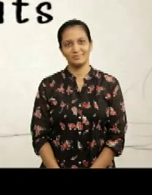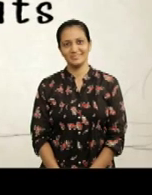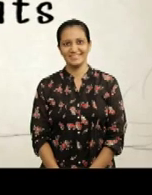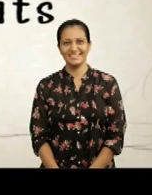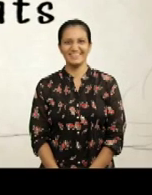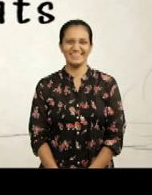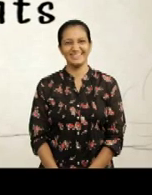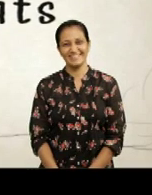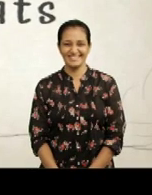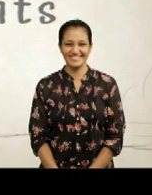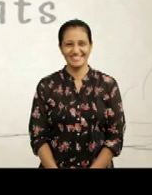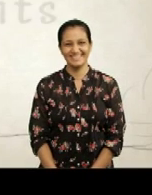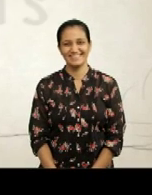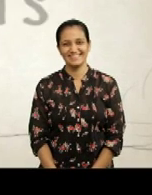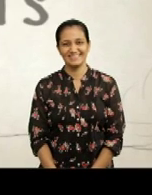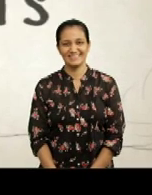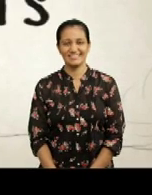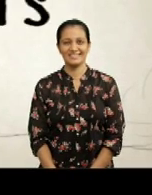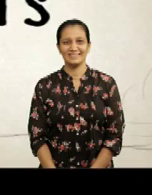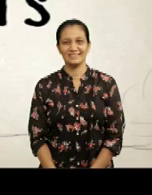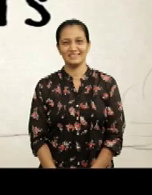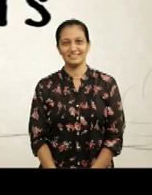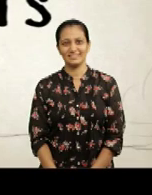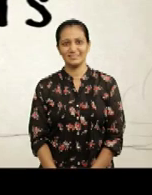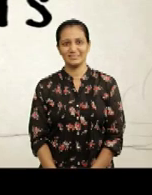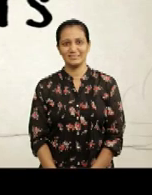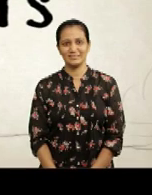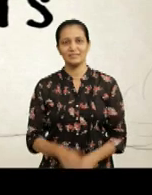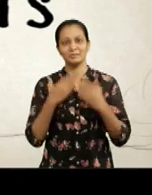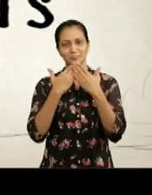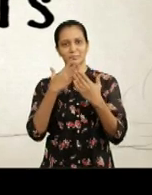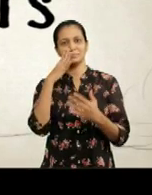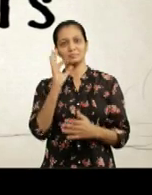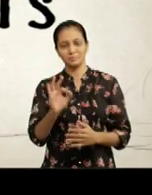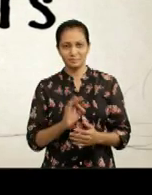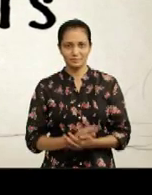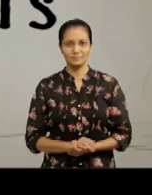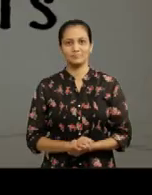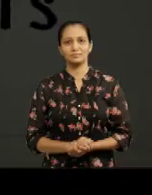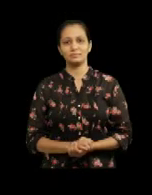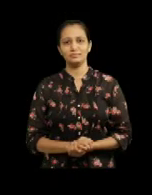Violin music is playing in the background